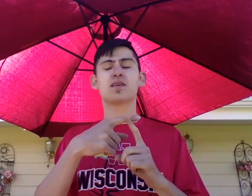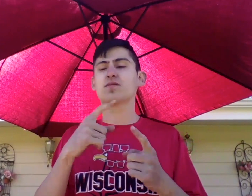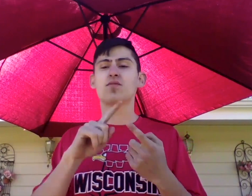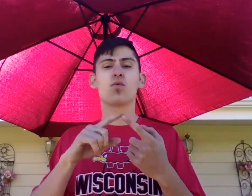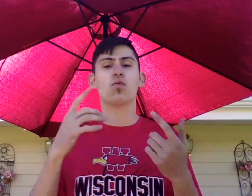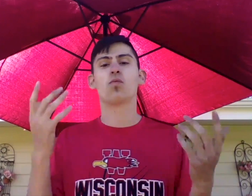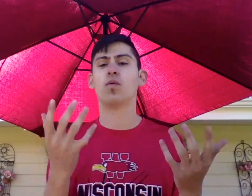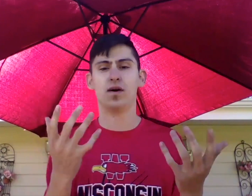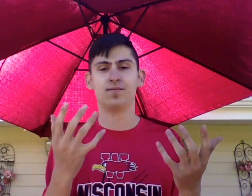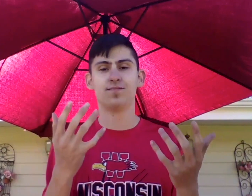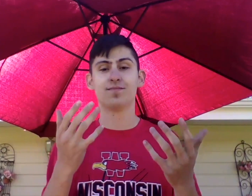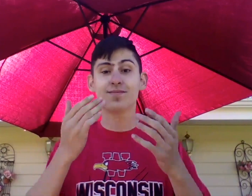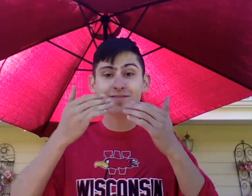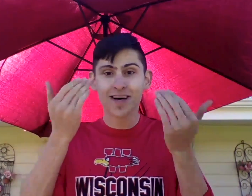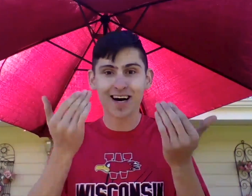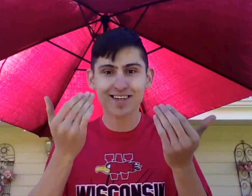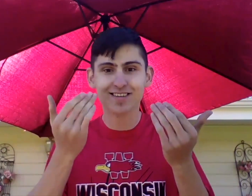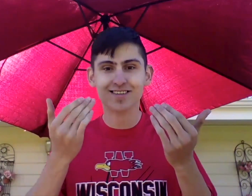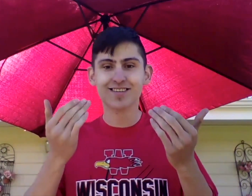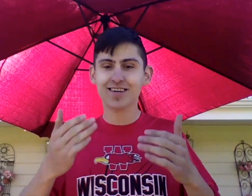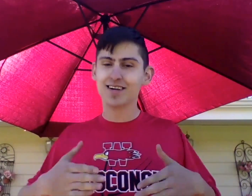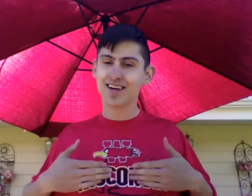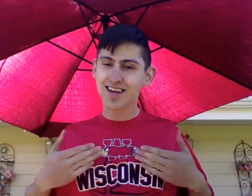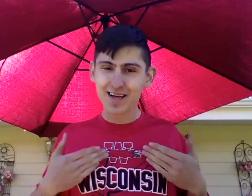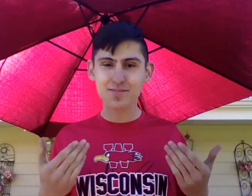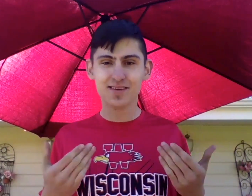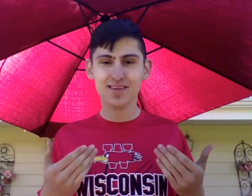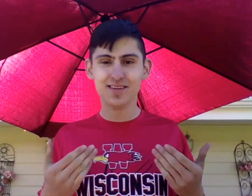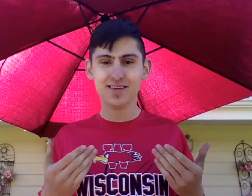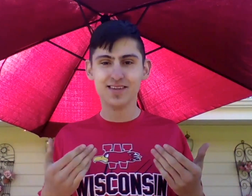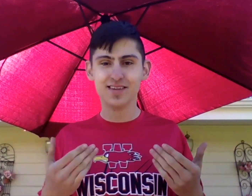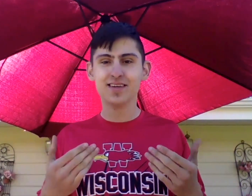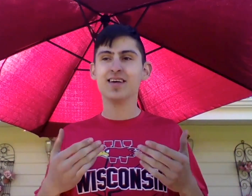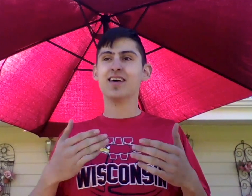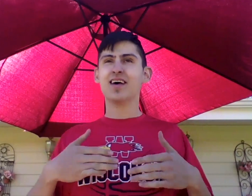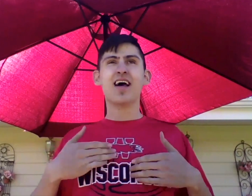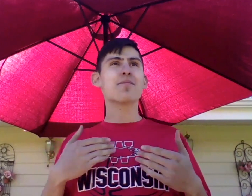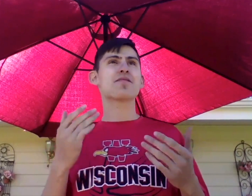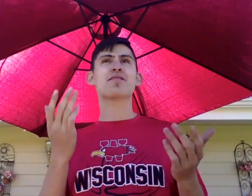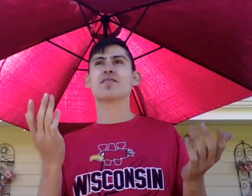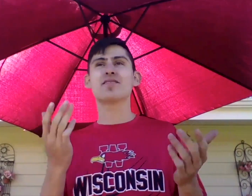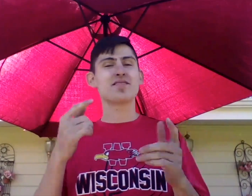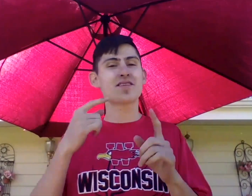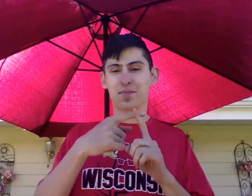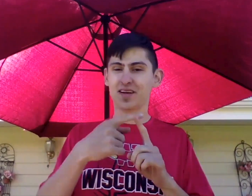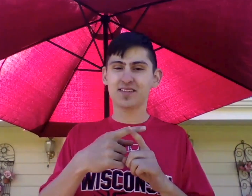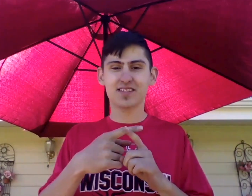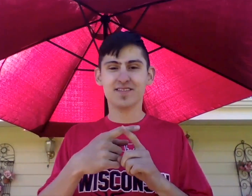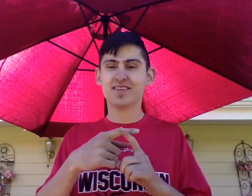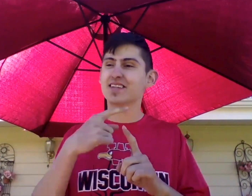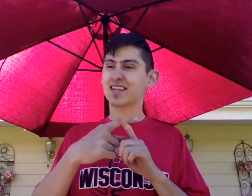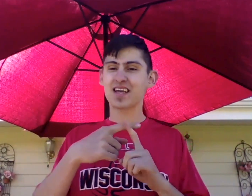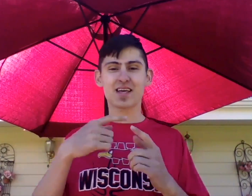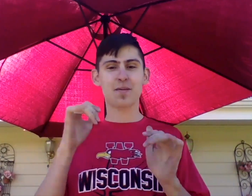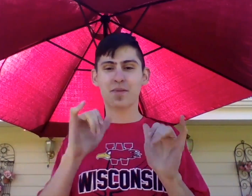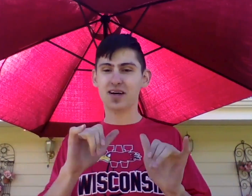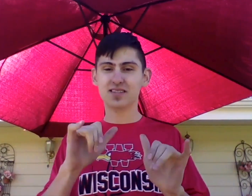So, being positive is having a smile on your face - being happy! Being happy is staying positive.